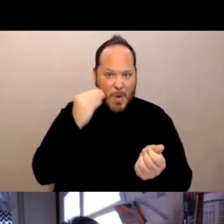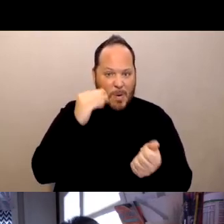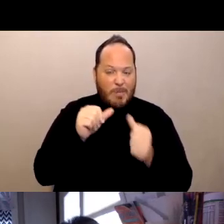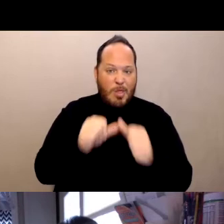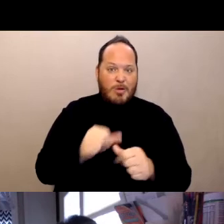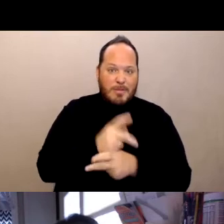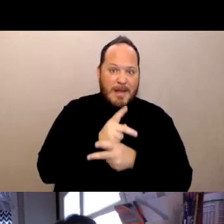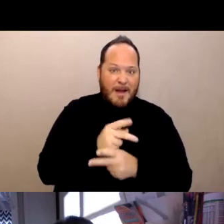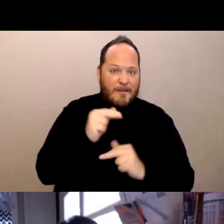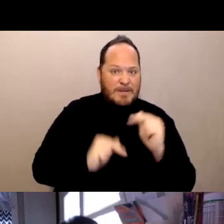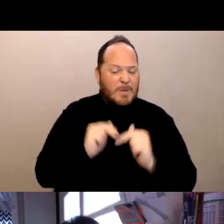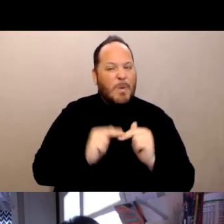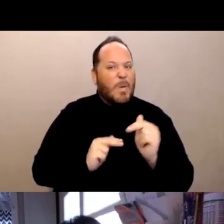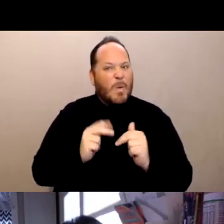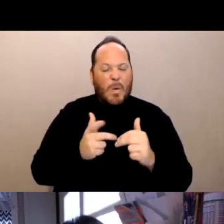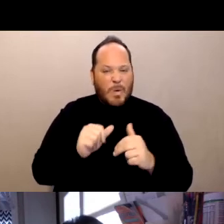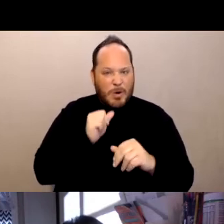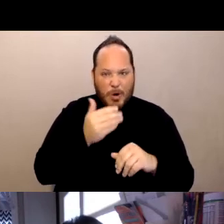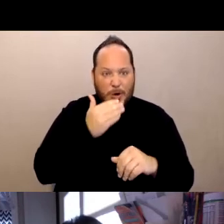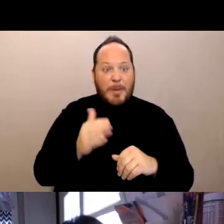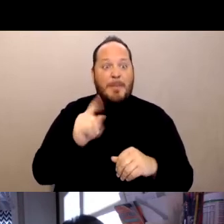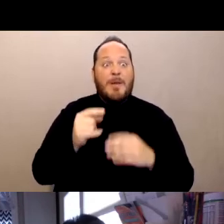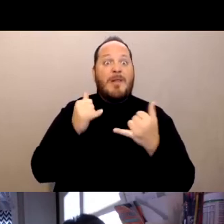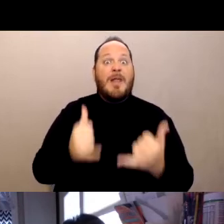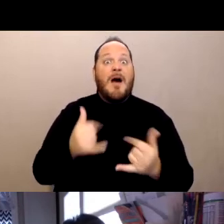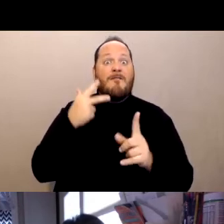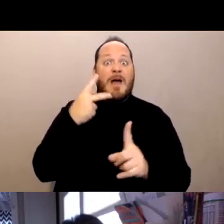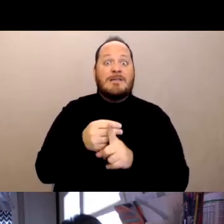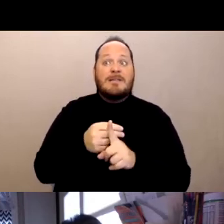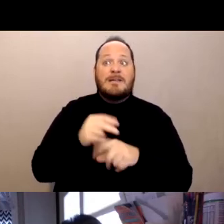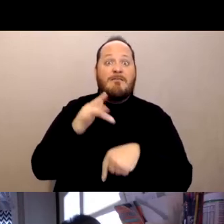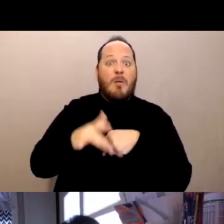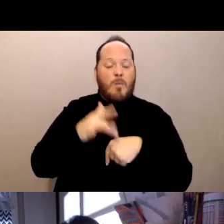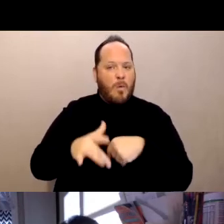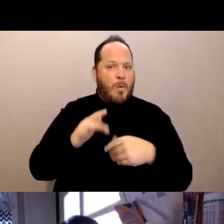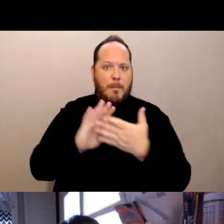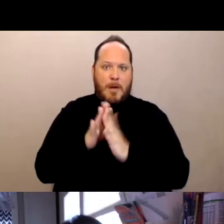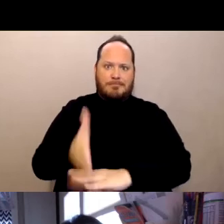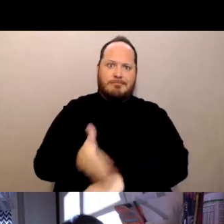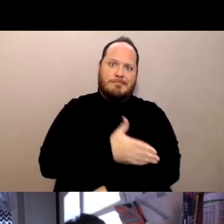It's really, it's a miracle to me and I feel very lucky and I think